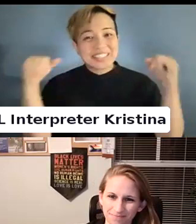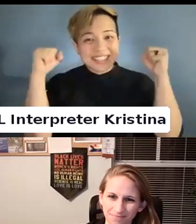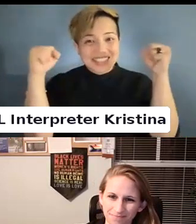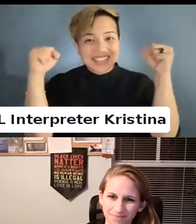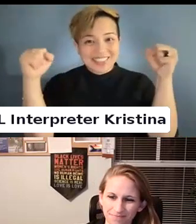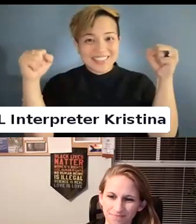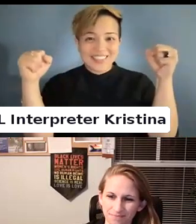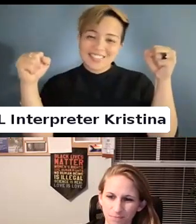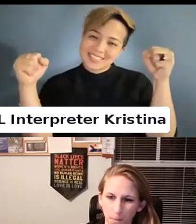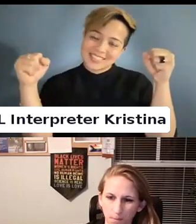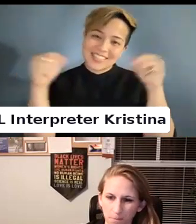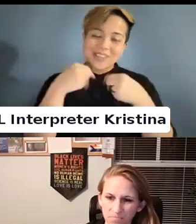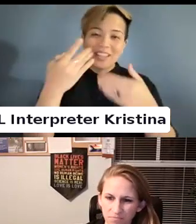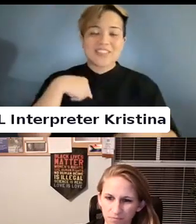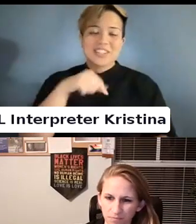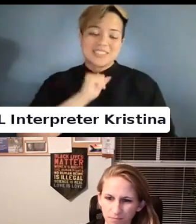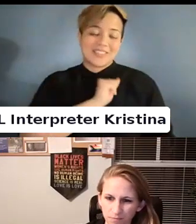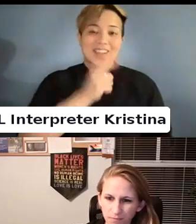We all give ourselves a gold star for it.